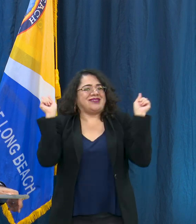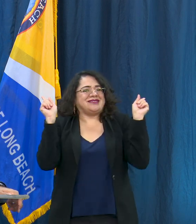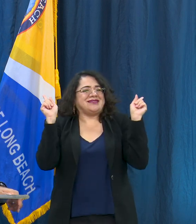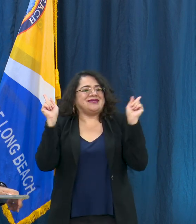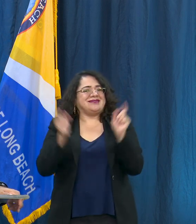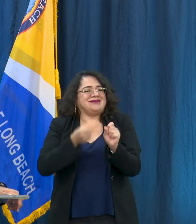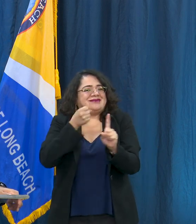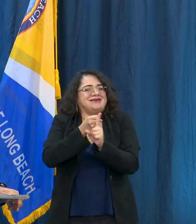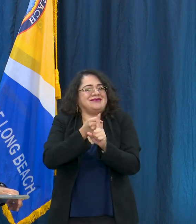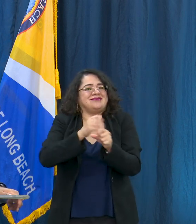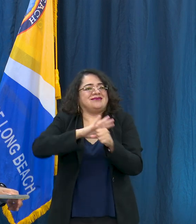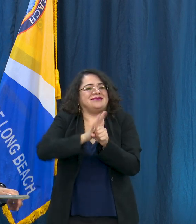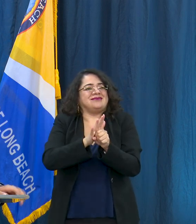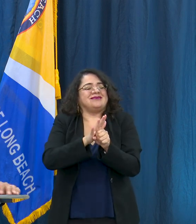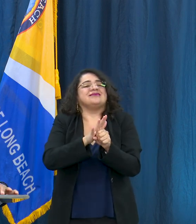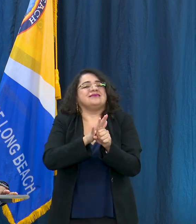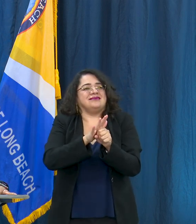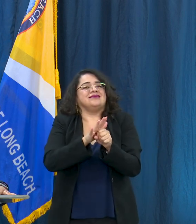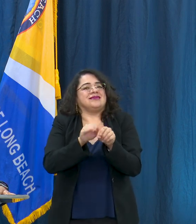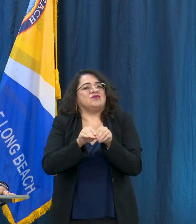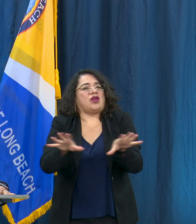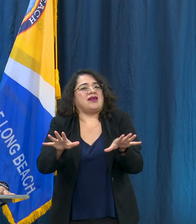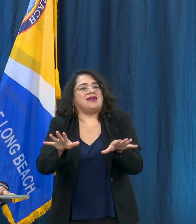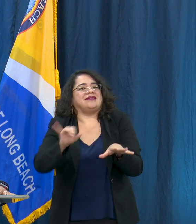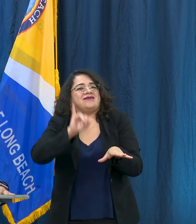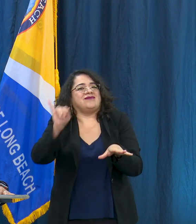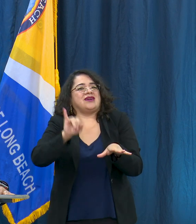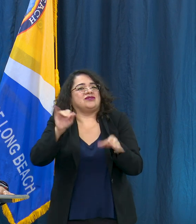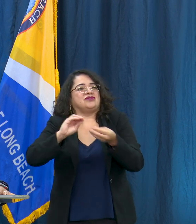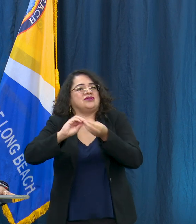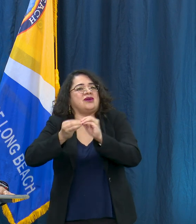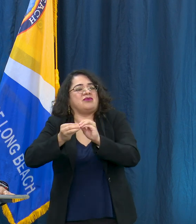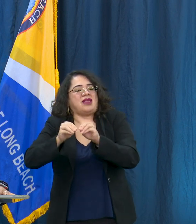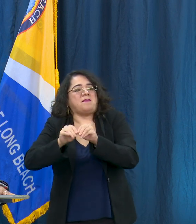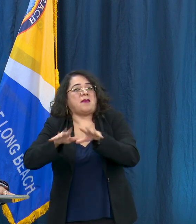relates to infection and so this happened this week so we had as you